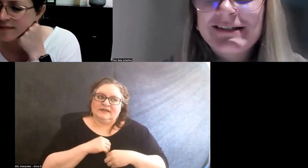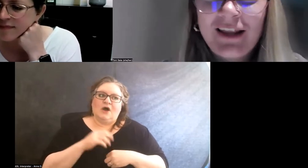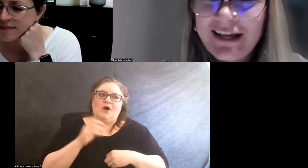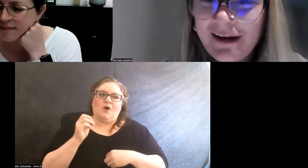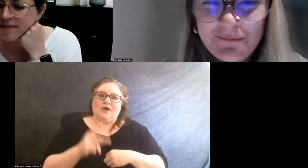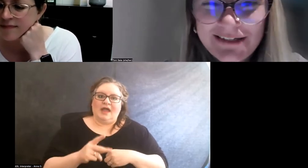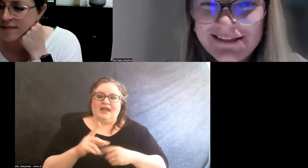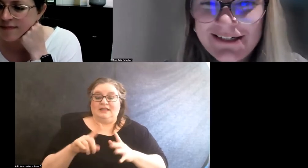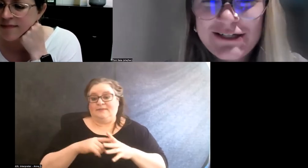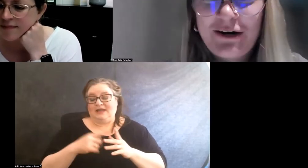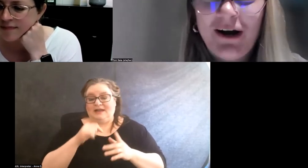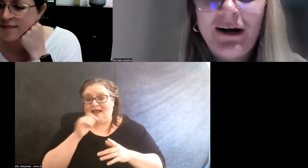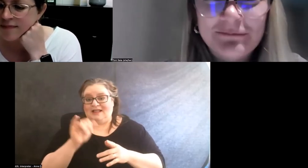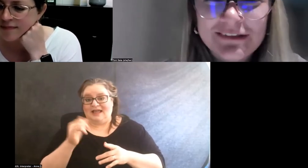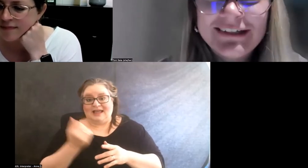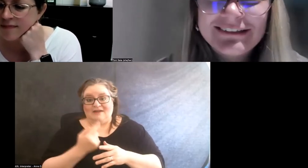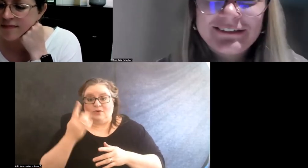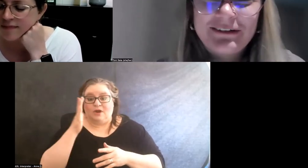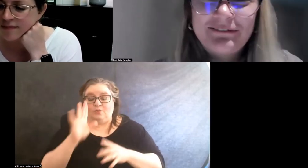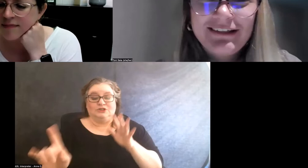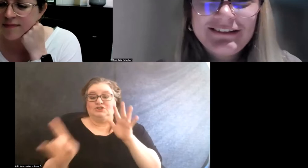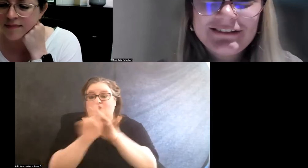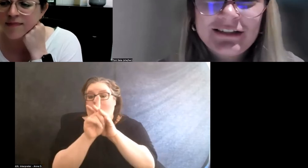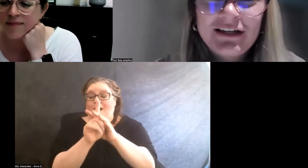It's not like everybody's gonna show up to events